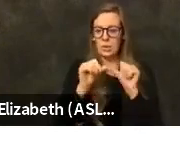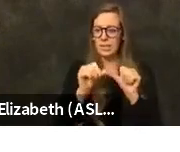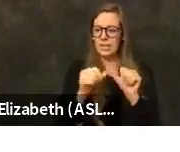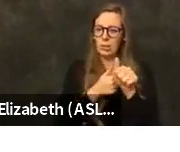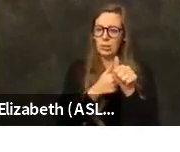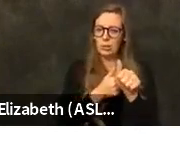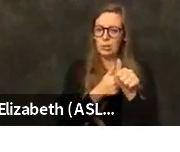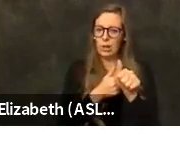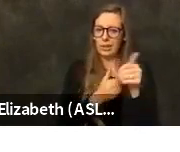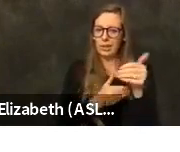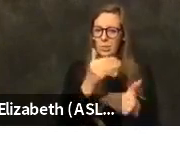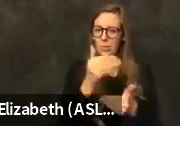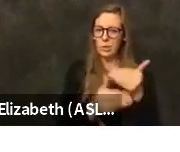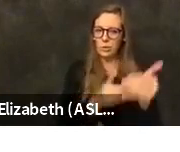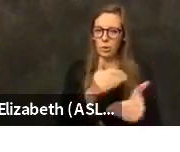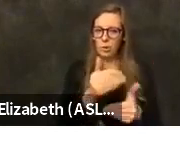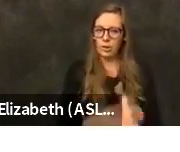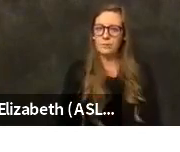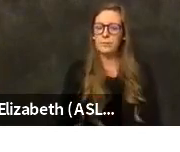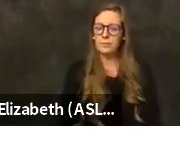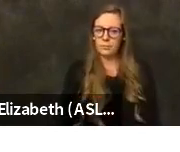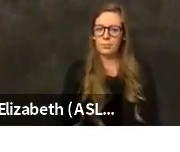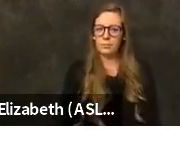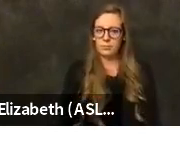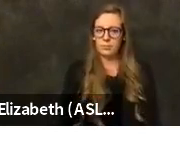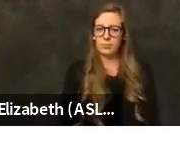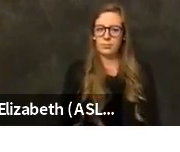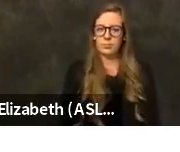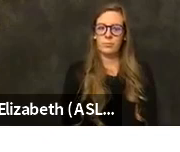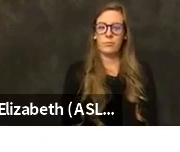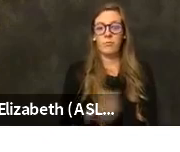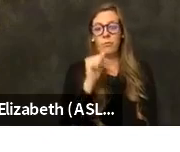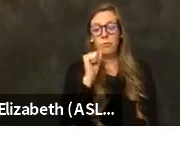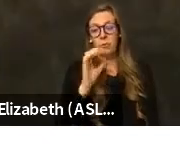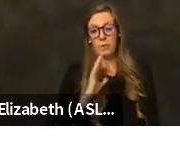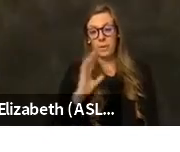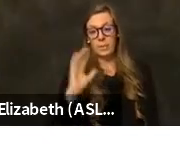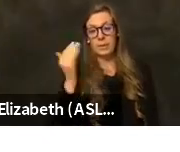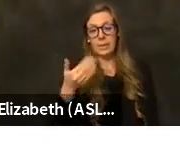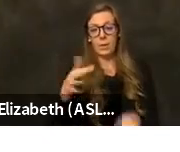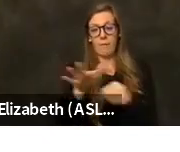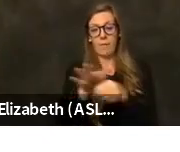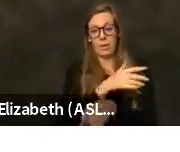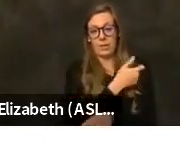going forward in terms of females, looks like those who are fully vaccinated